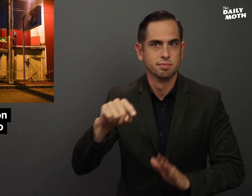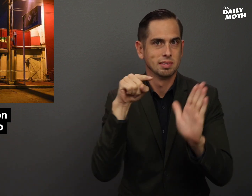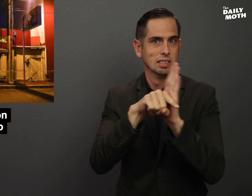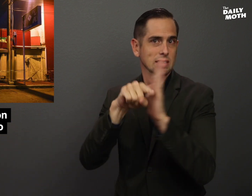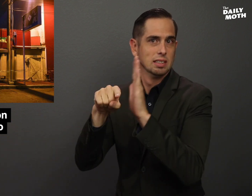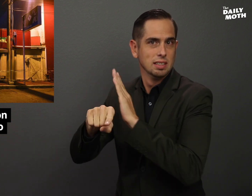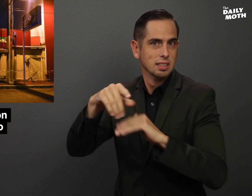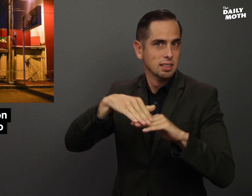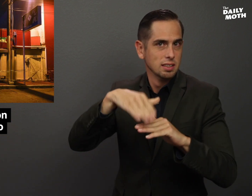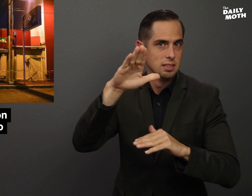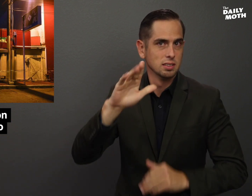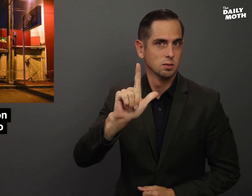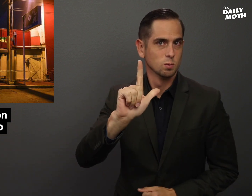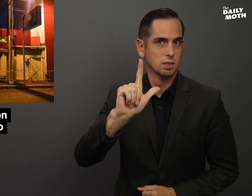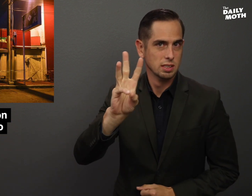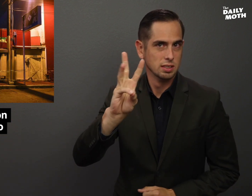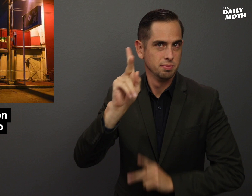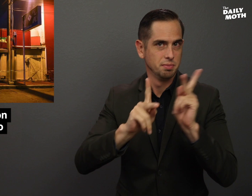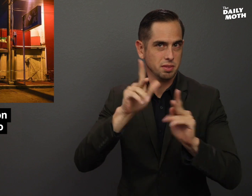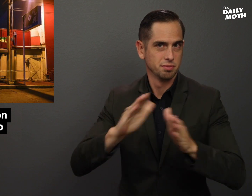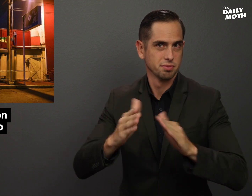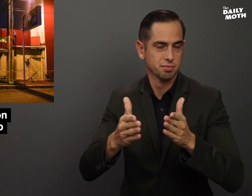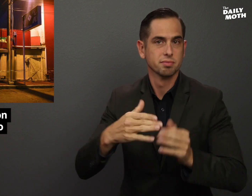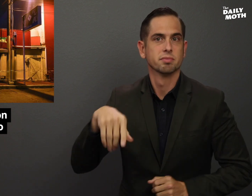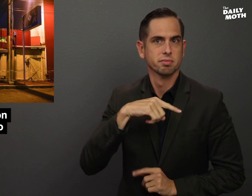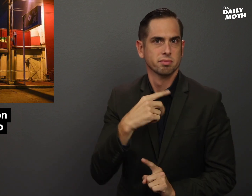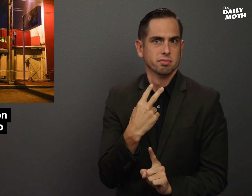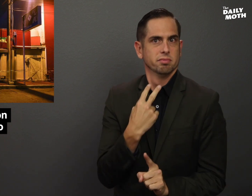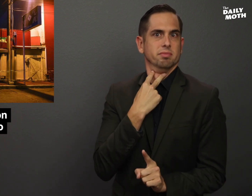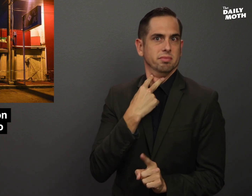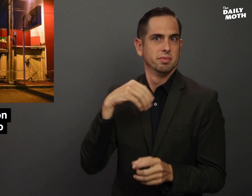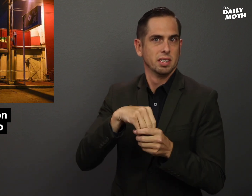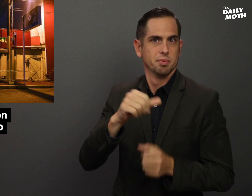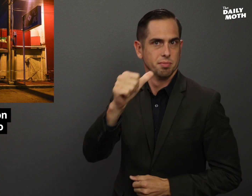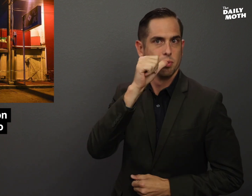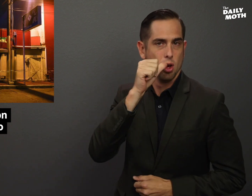killed at least 26 people who were locked in a bar